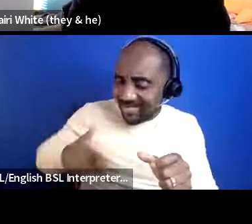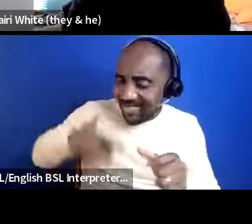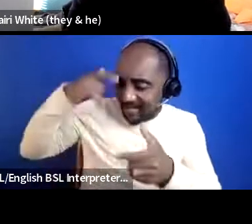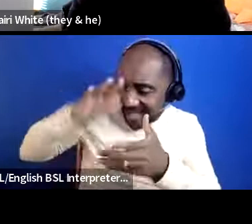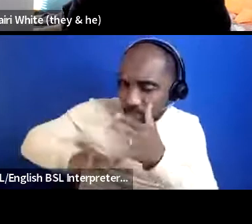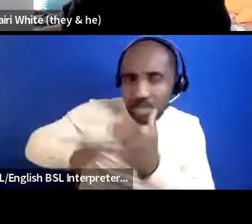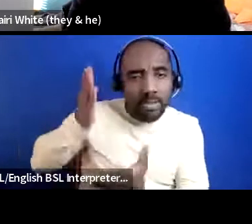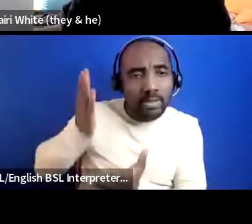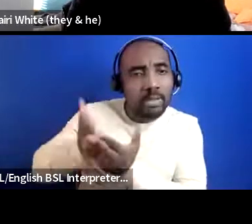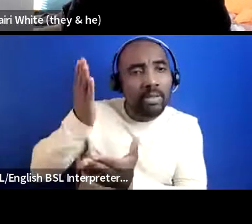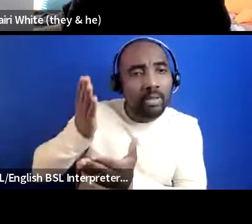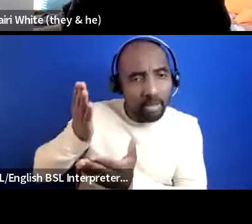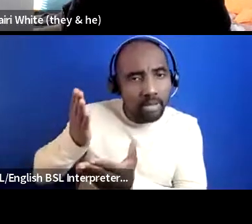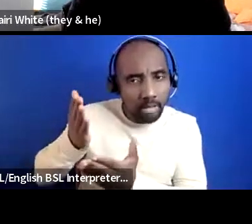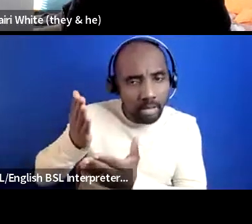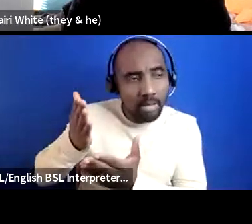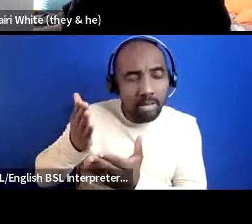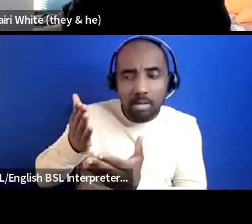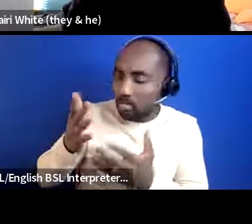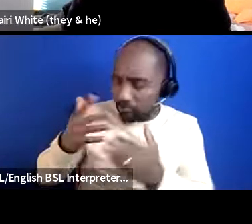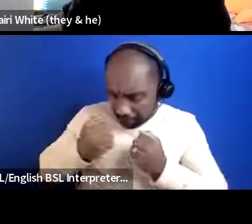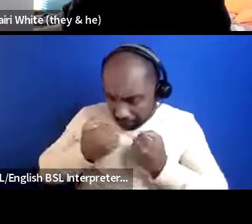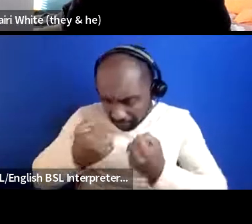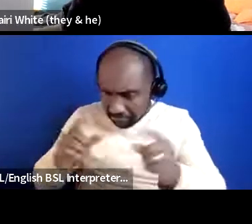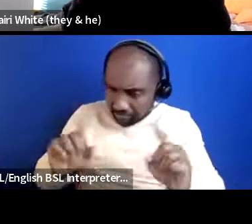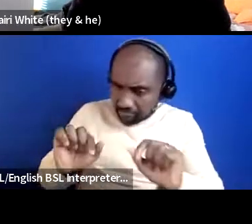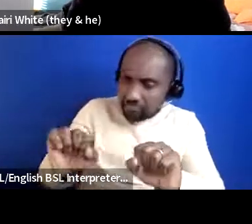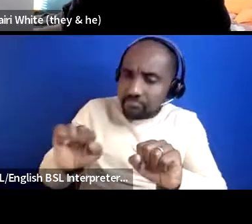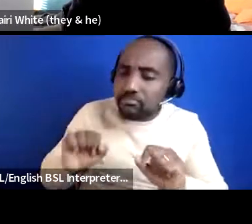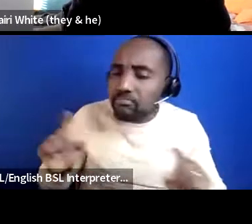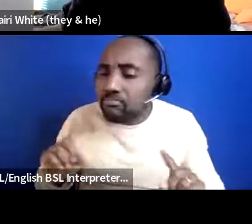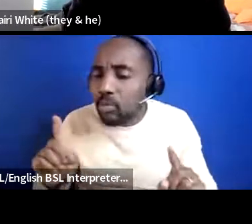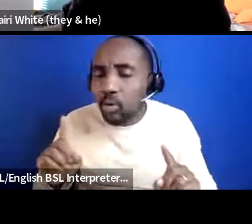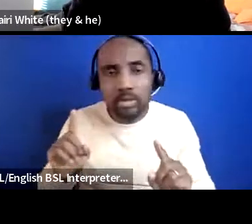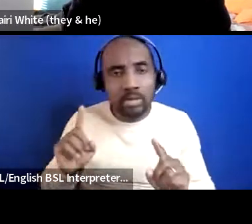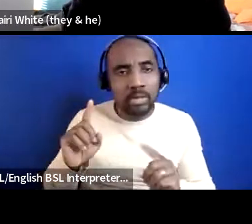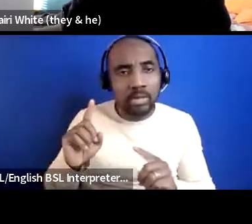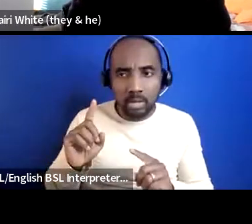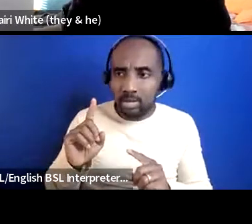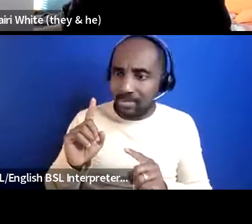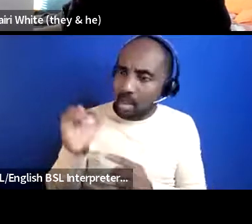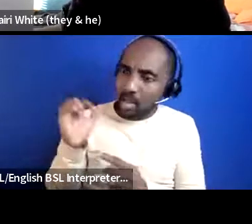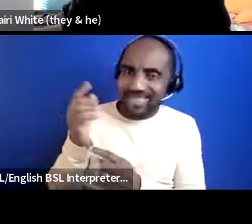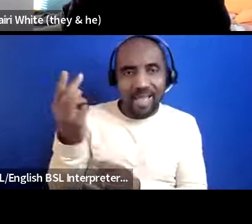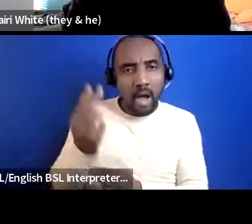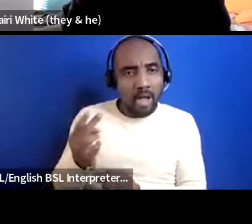of recognizing people as artists and paying people for their work and and those principles and those